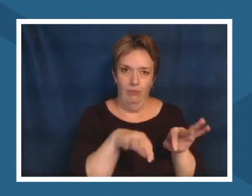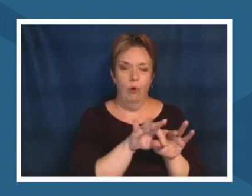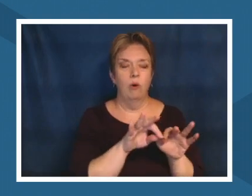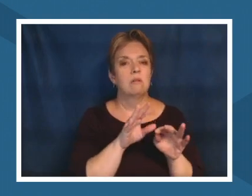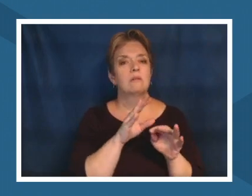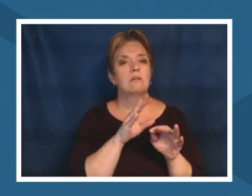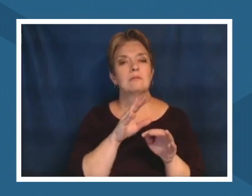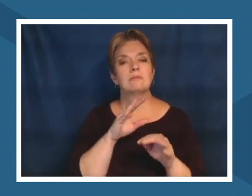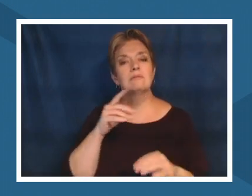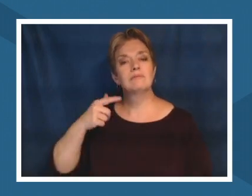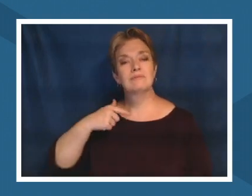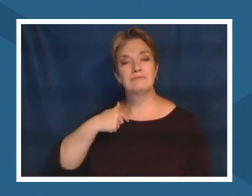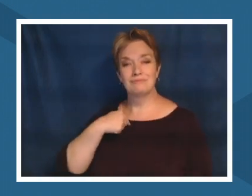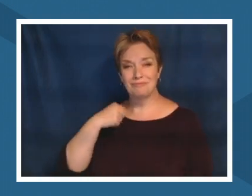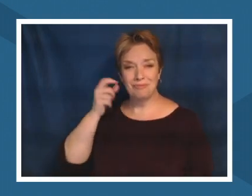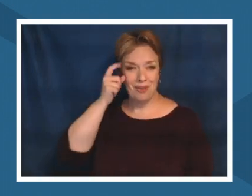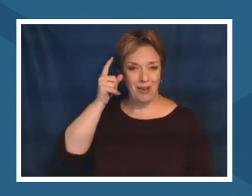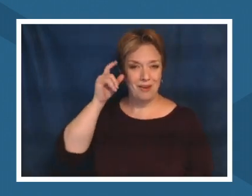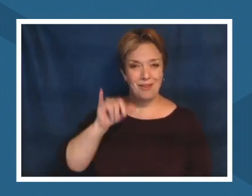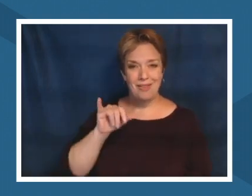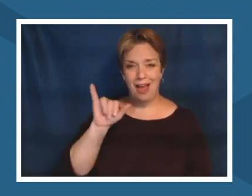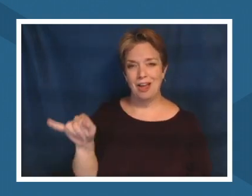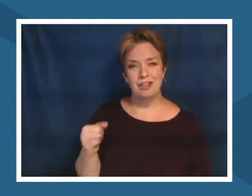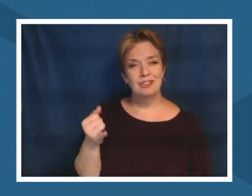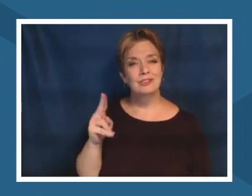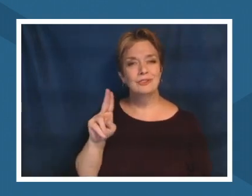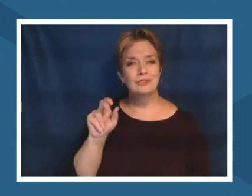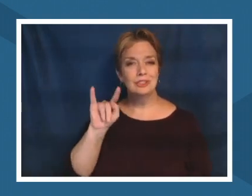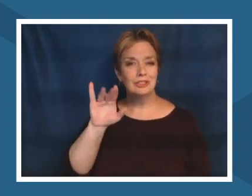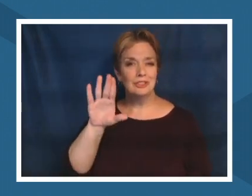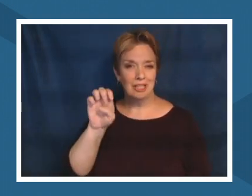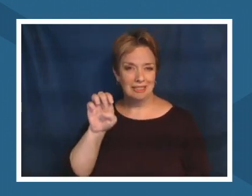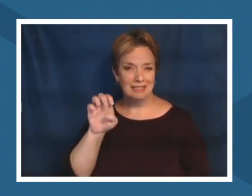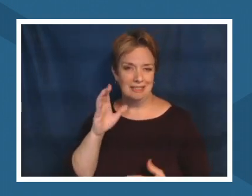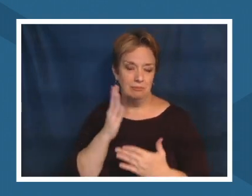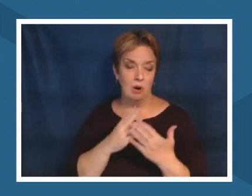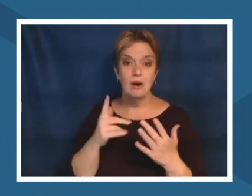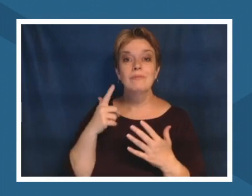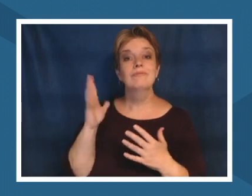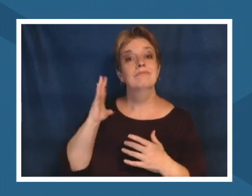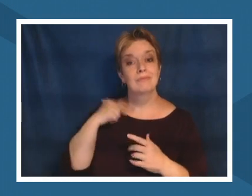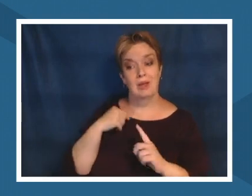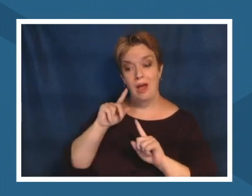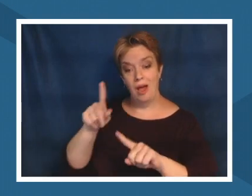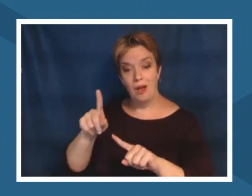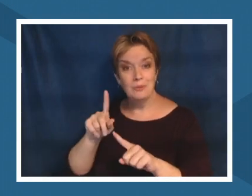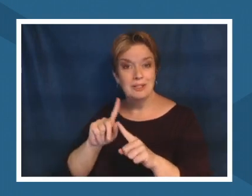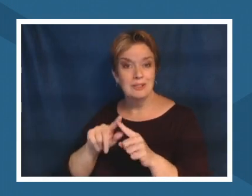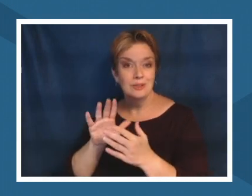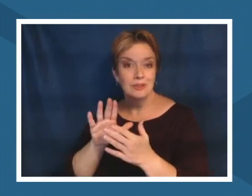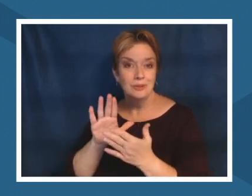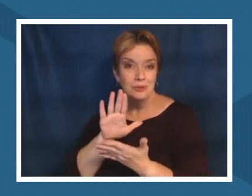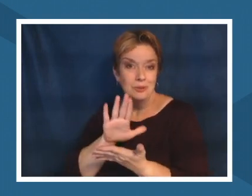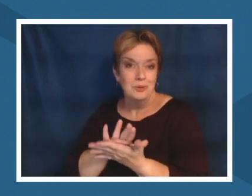school it was saving the rainforest and in the amazon which is important but i